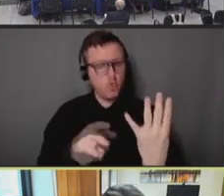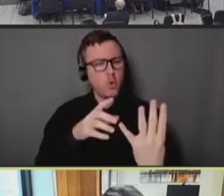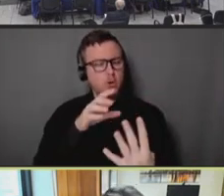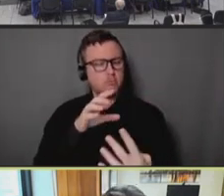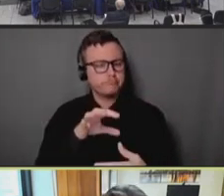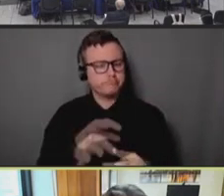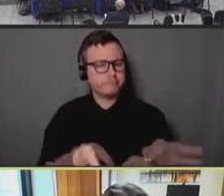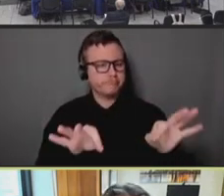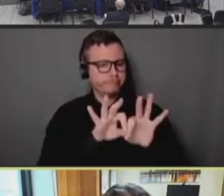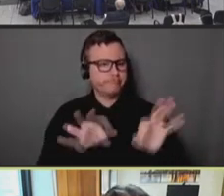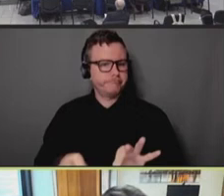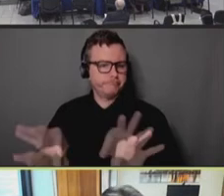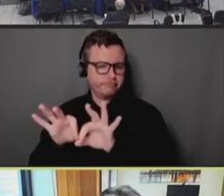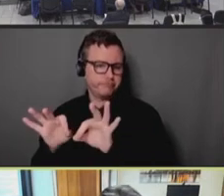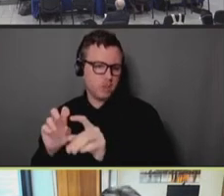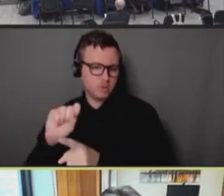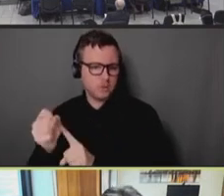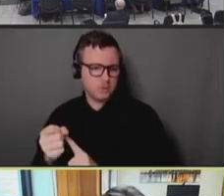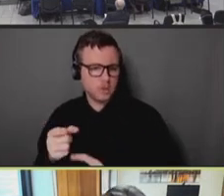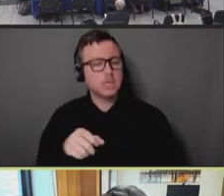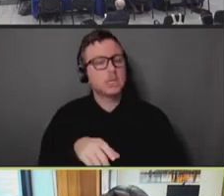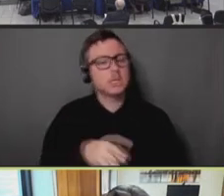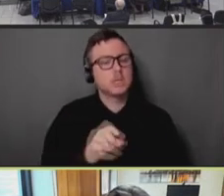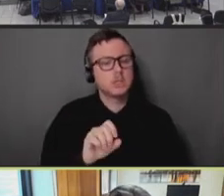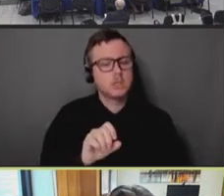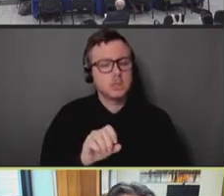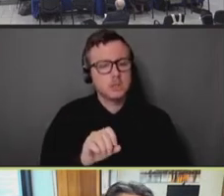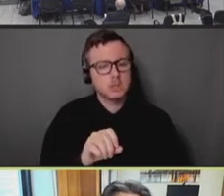number one, to reduce barriers to vaccination. Number two,